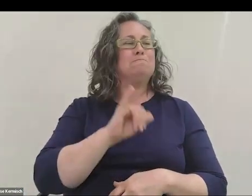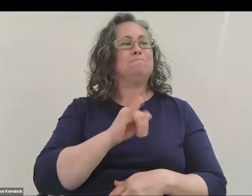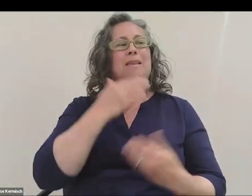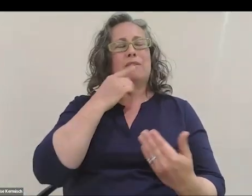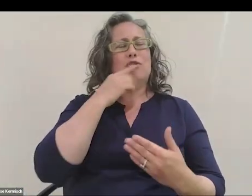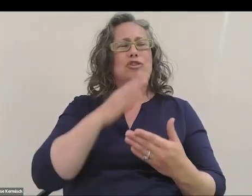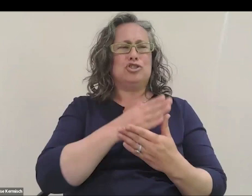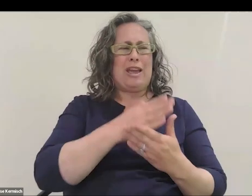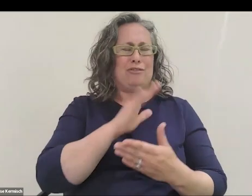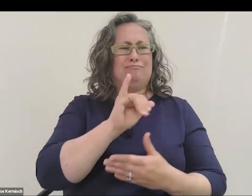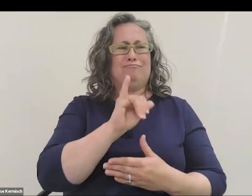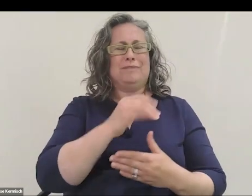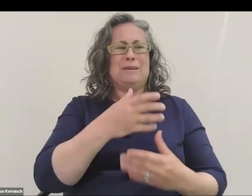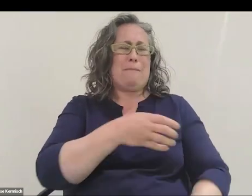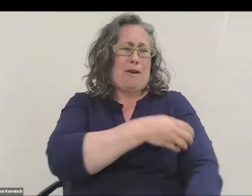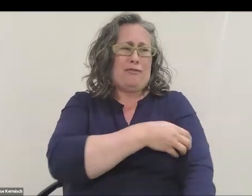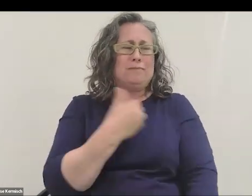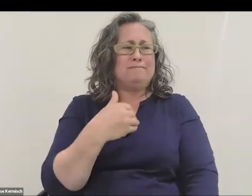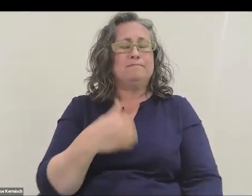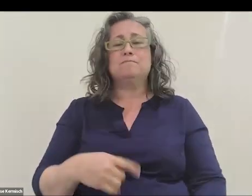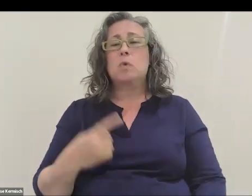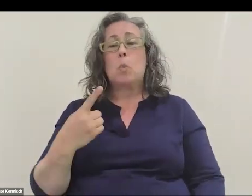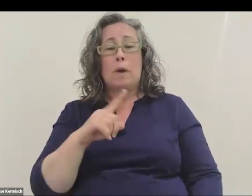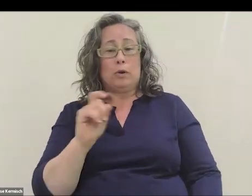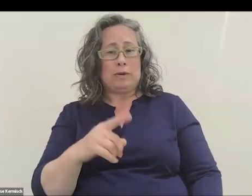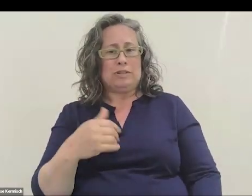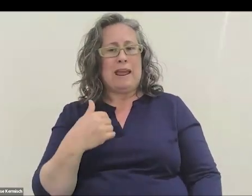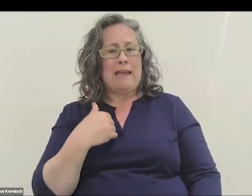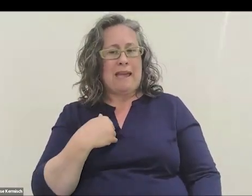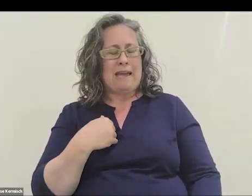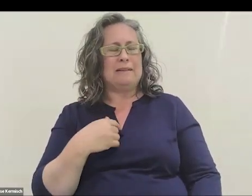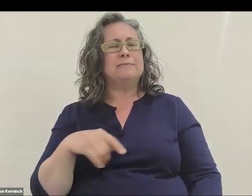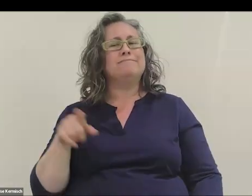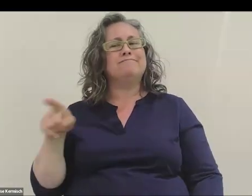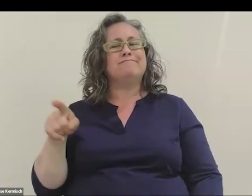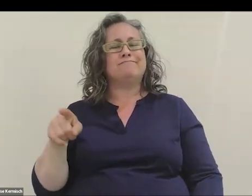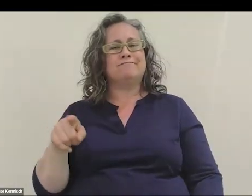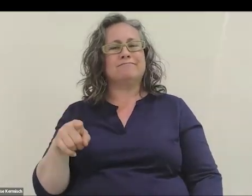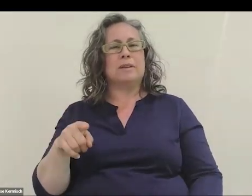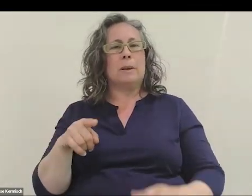That's very powerful. One question I have here comes to the Music Connection.